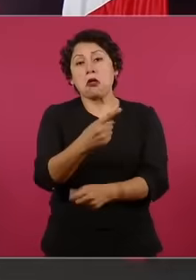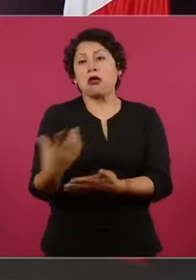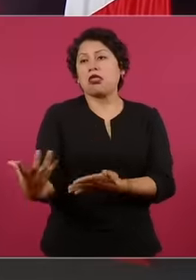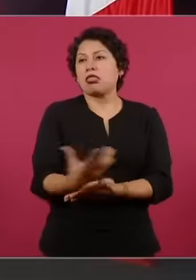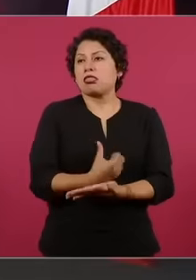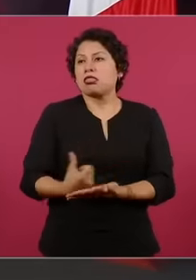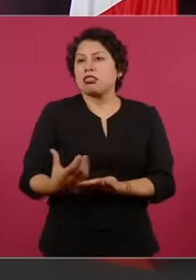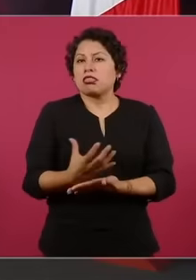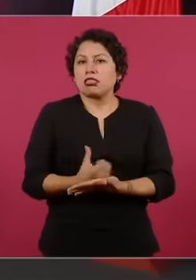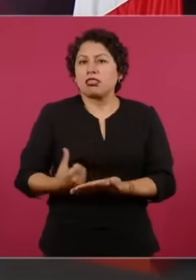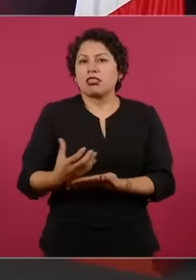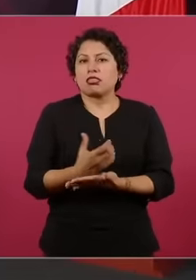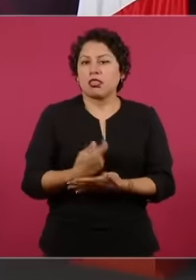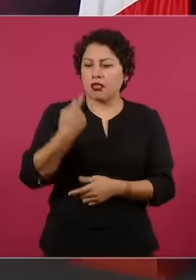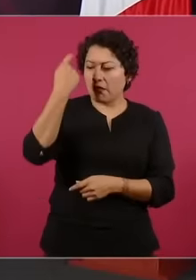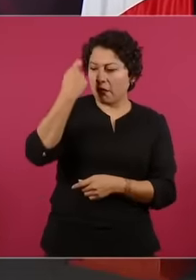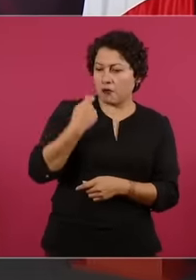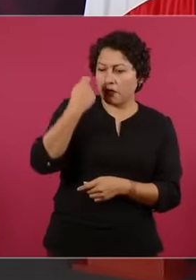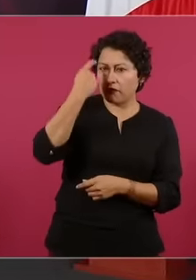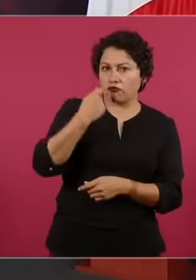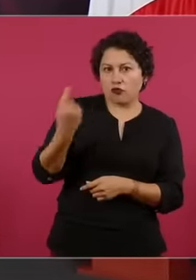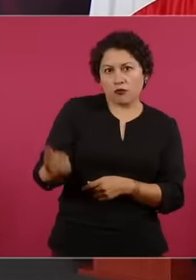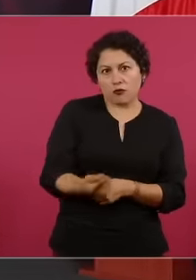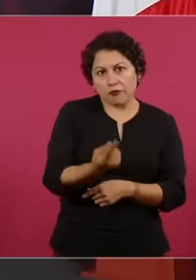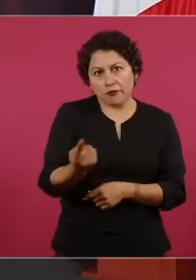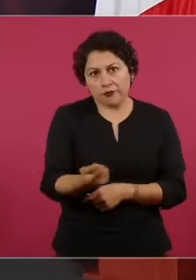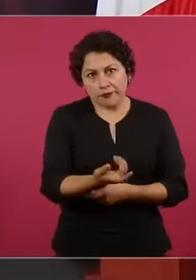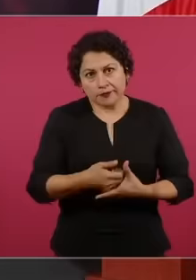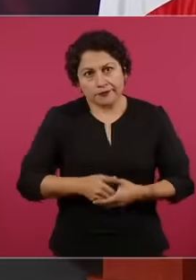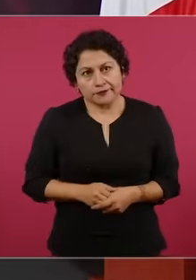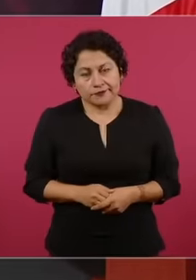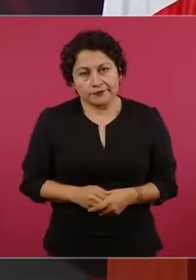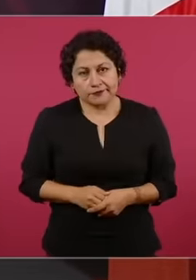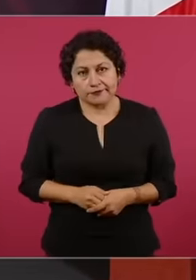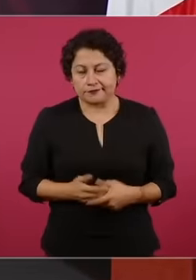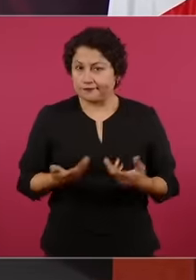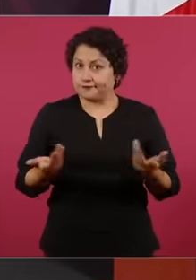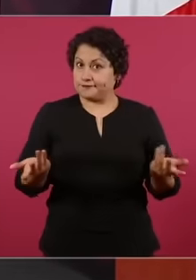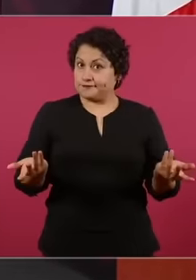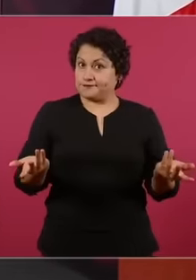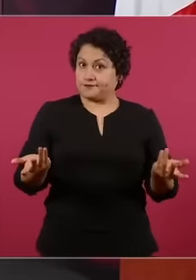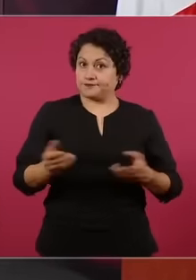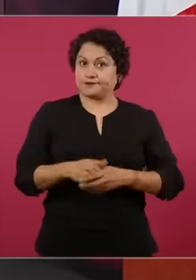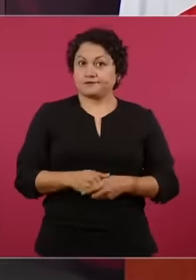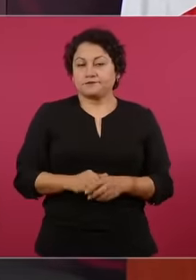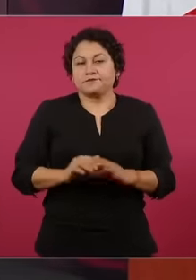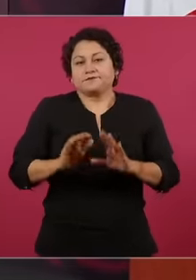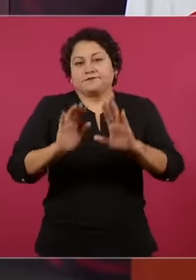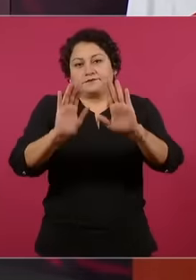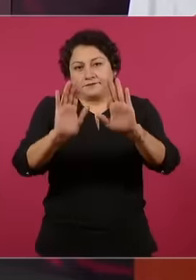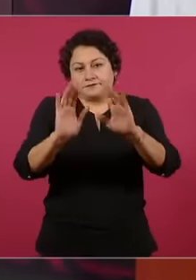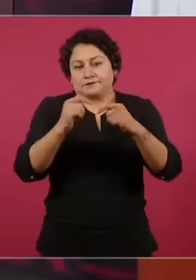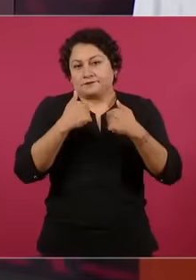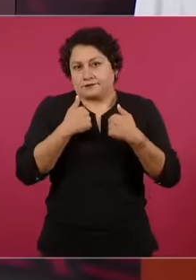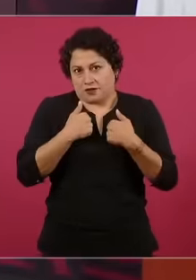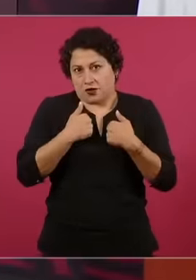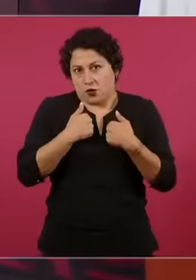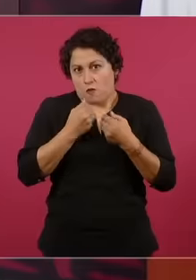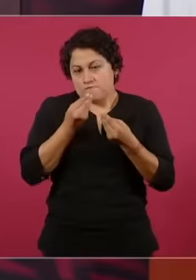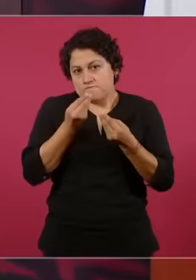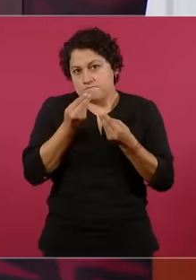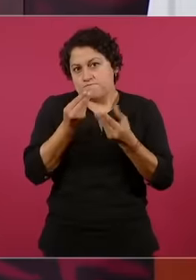this special courtesy for